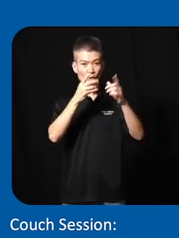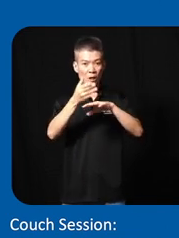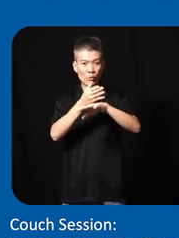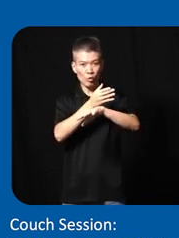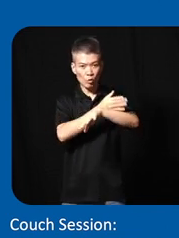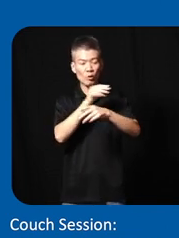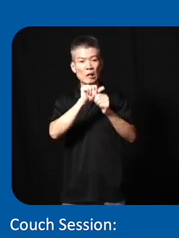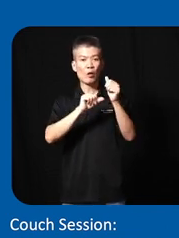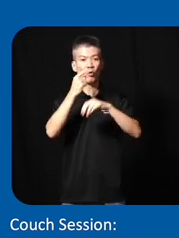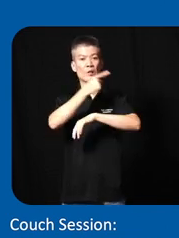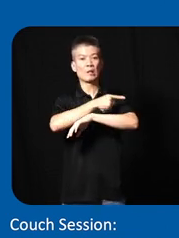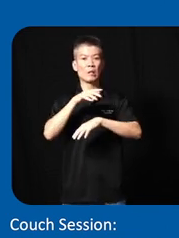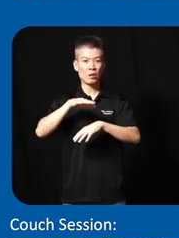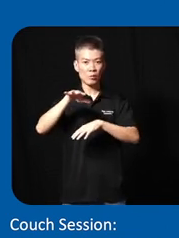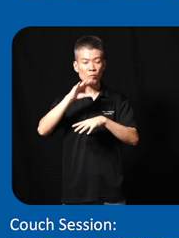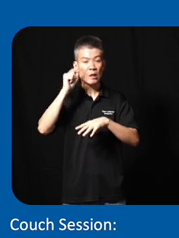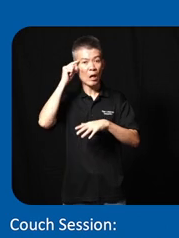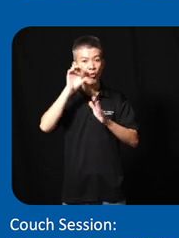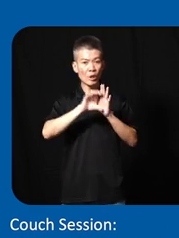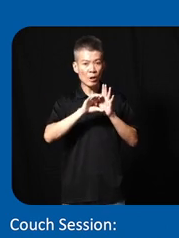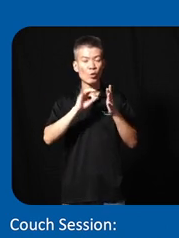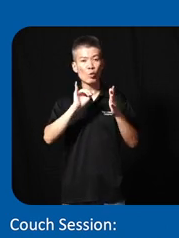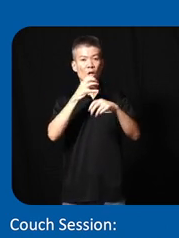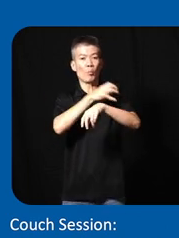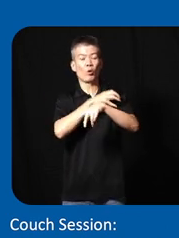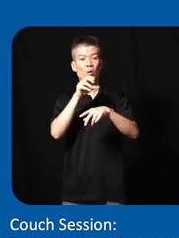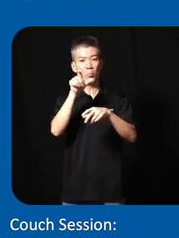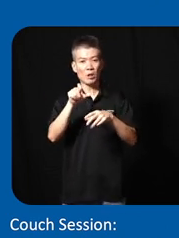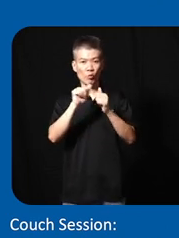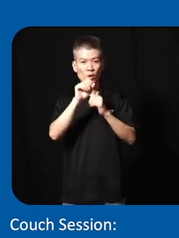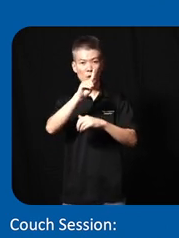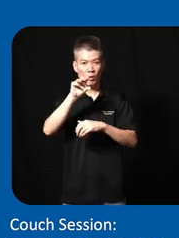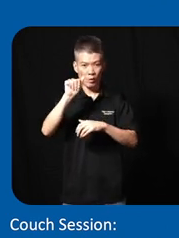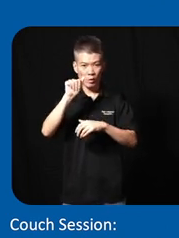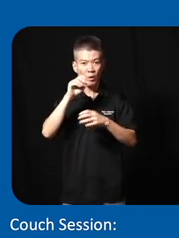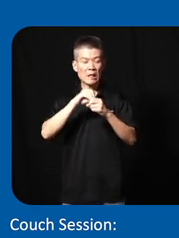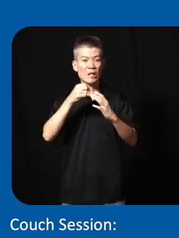uh evidence-based governance and also empowering person with disabilities in advocating for basic